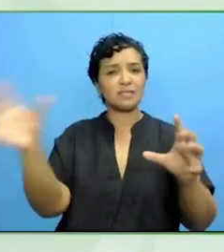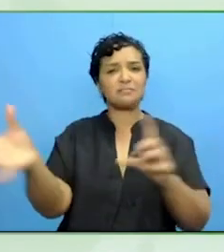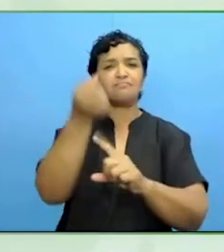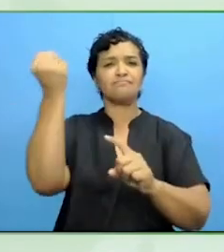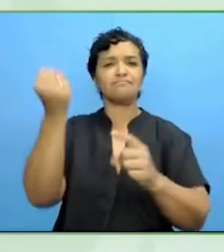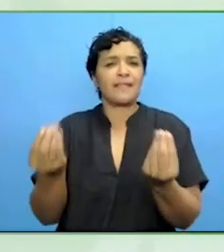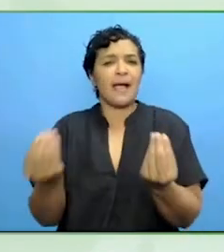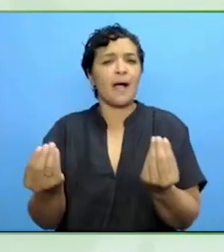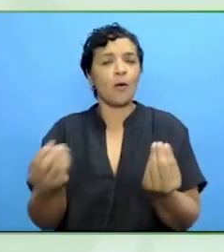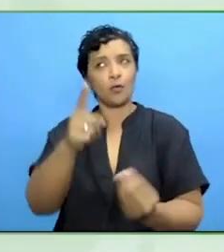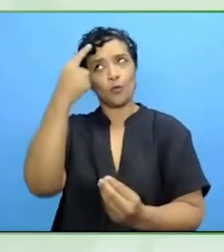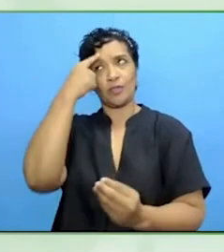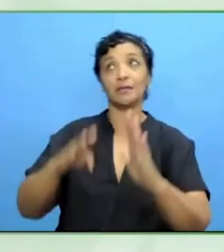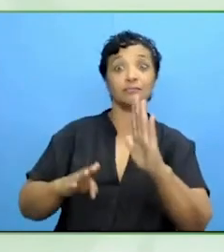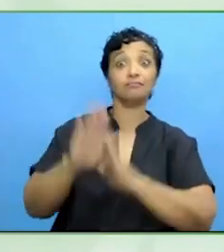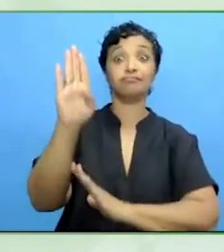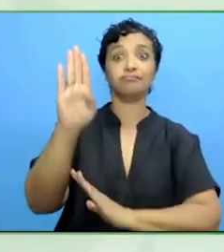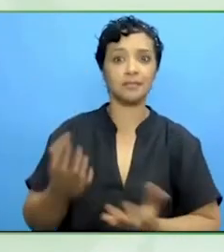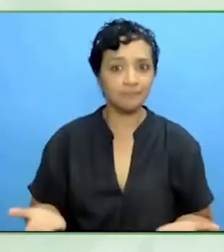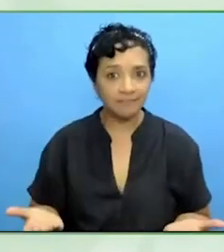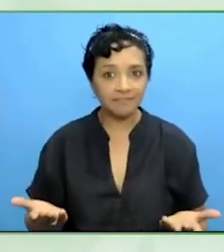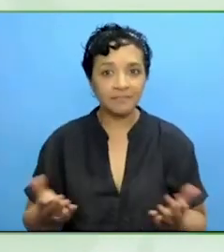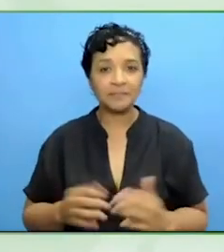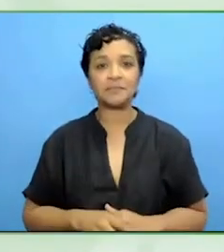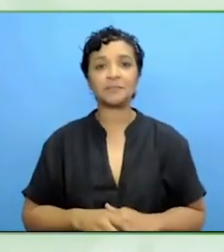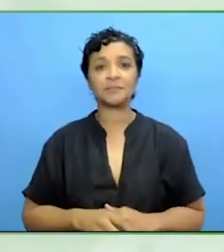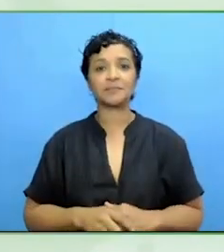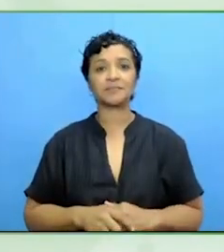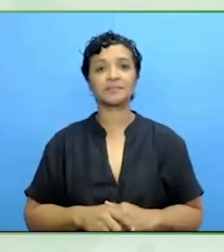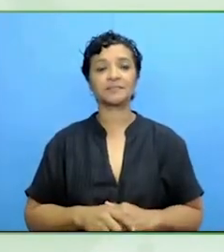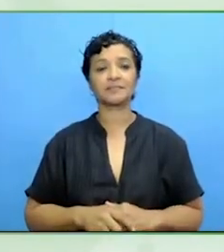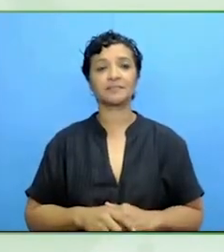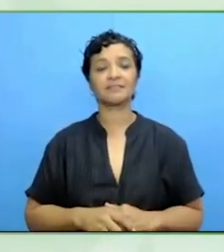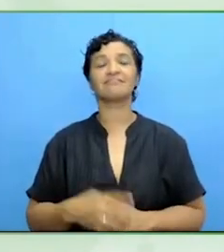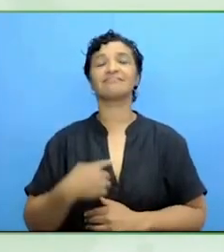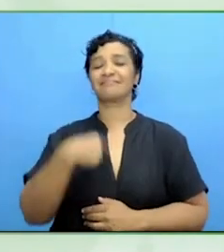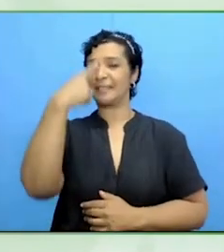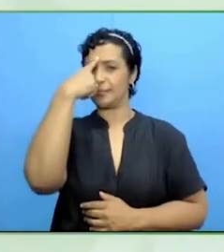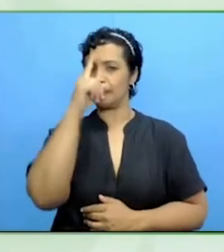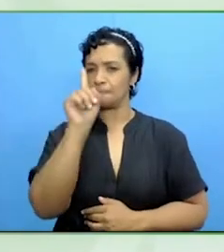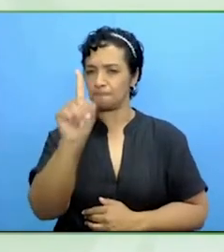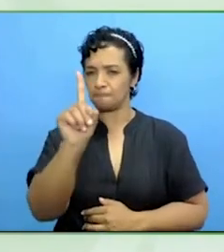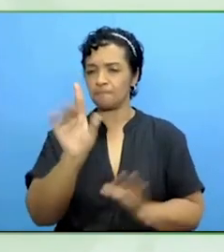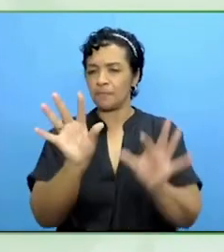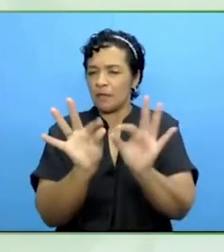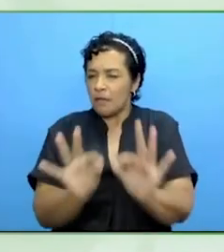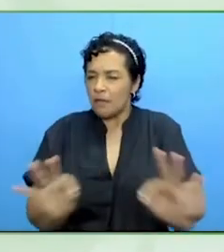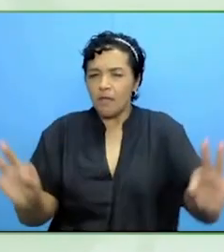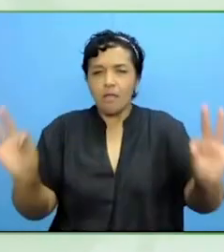It is essential to understand the needs of different stakeholders.